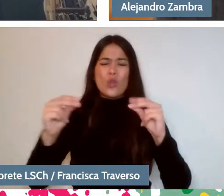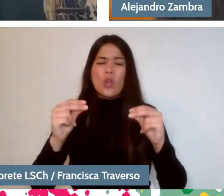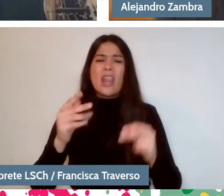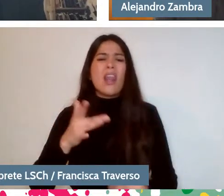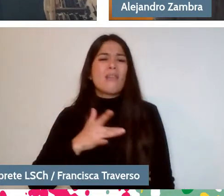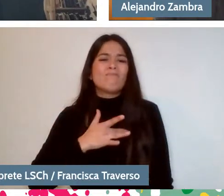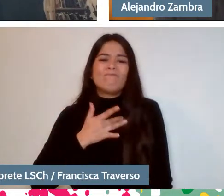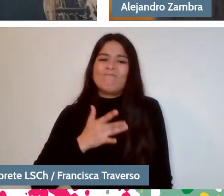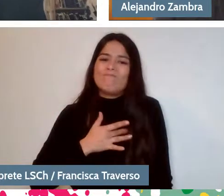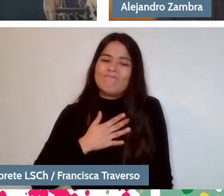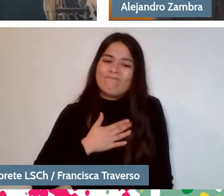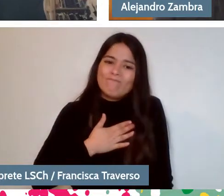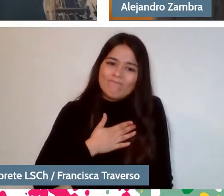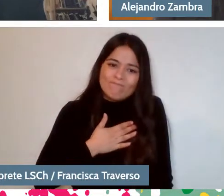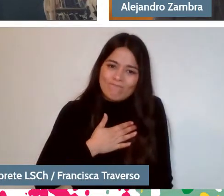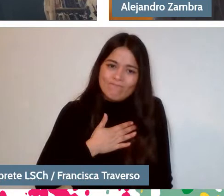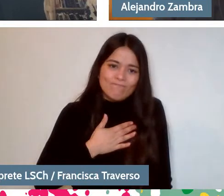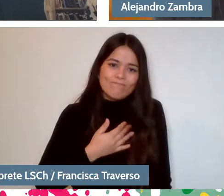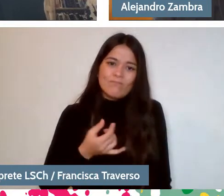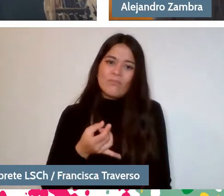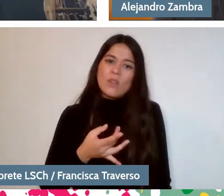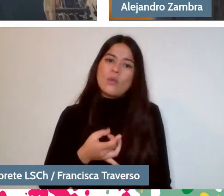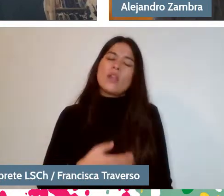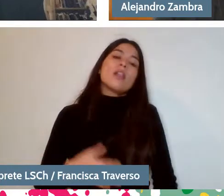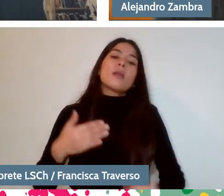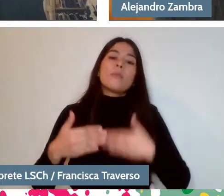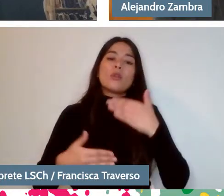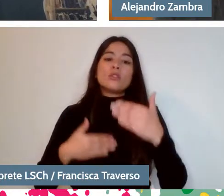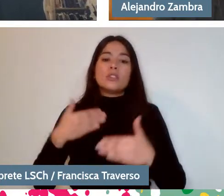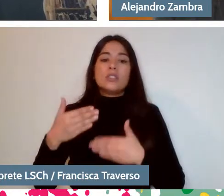is that in it's principle, the discussion